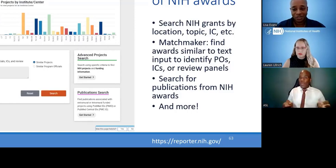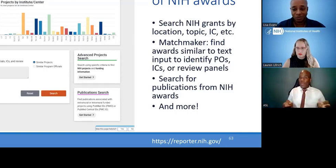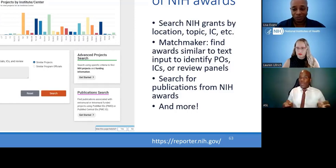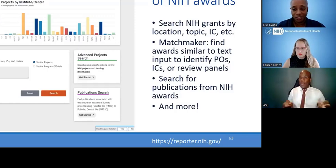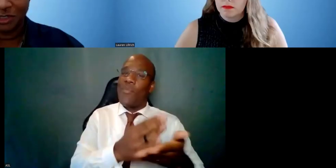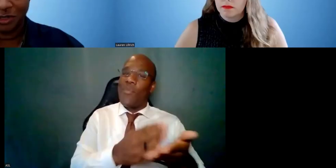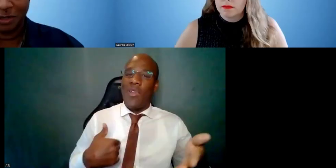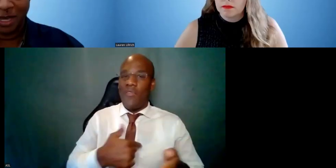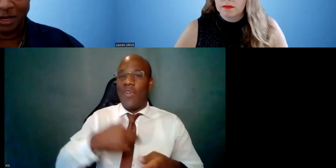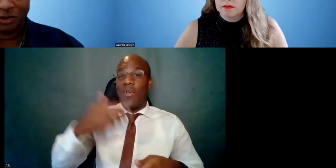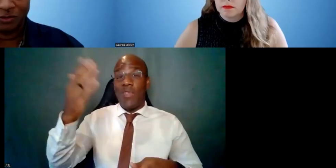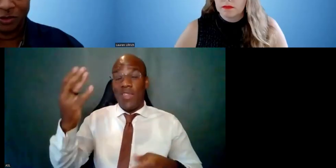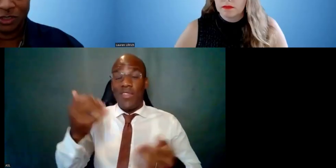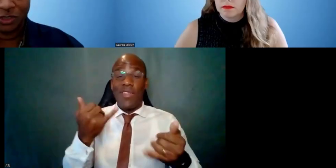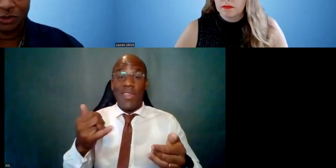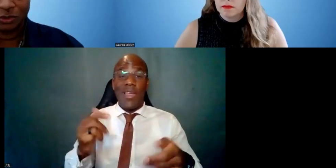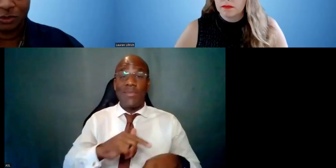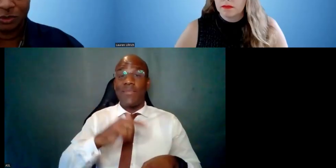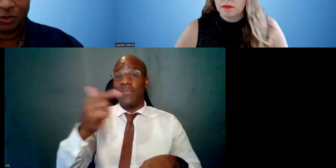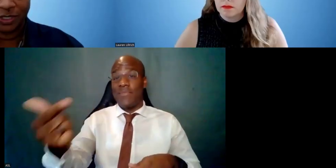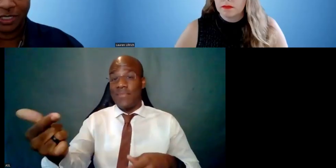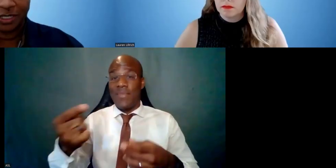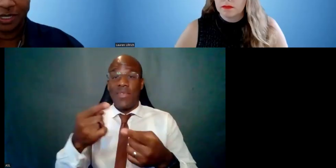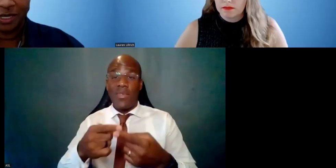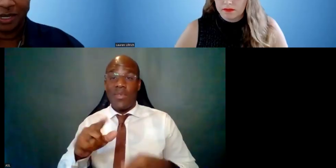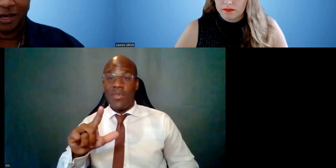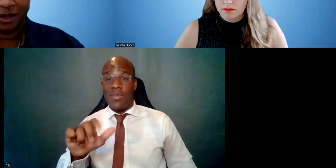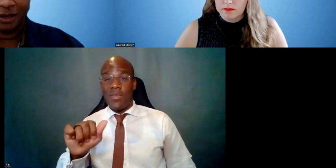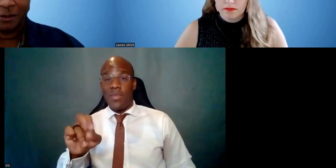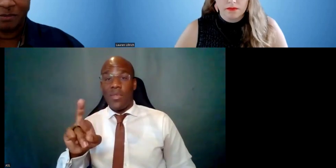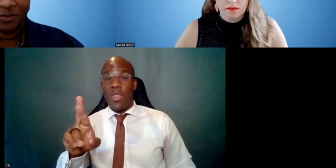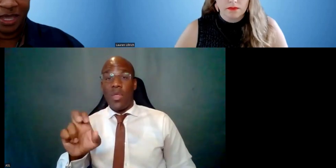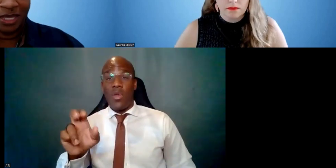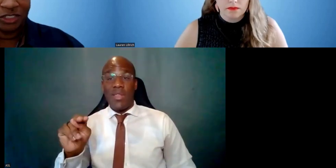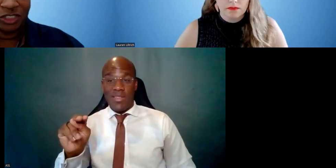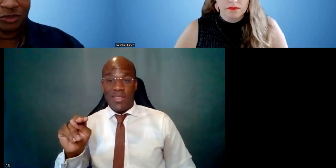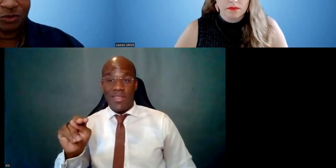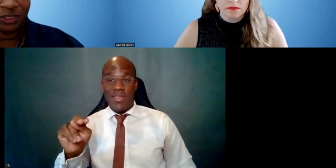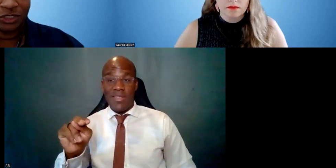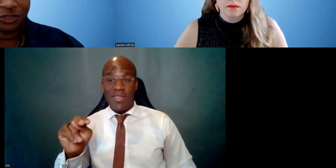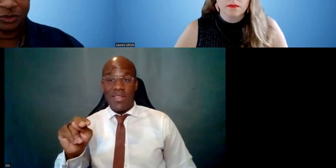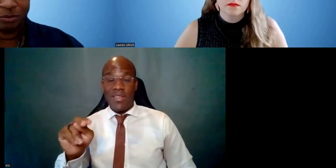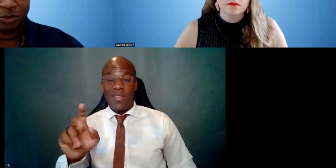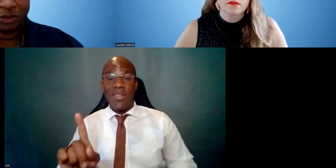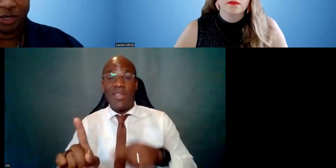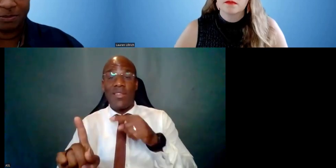So I'm going to turn it back over to Lauren, and she's going to pull up